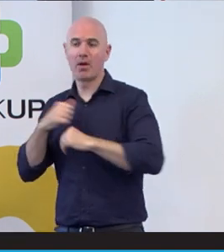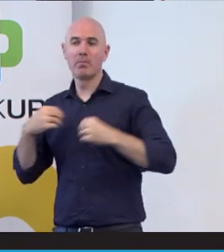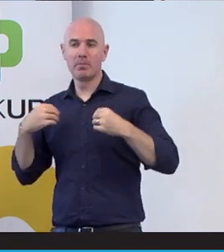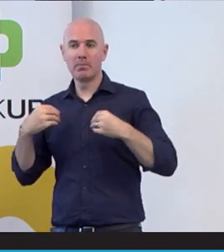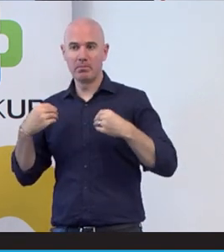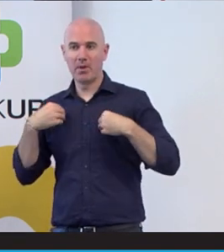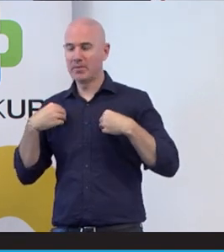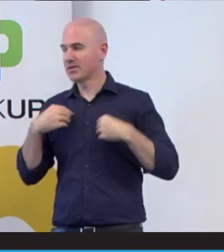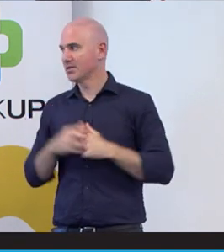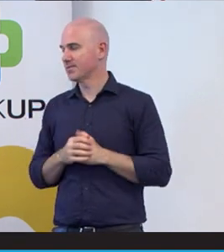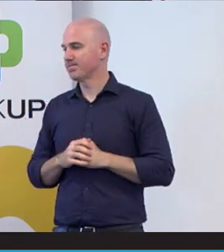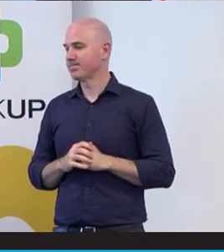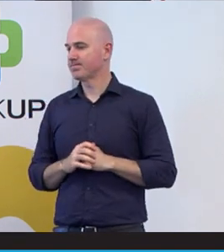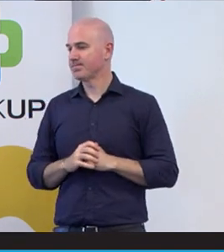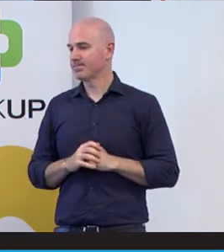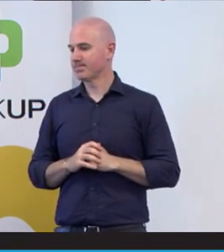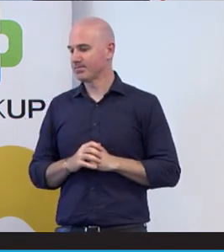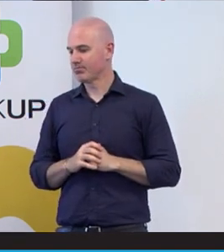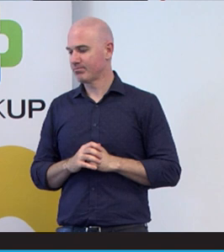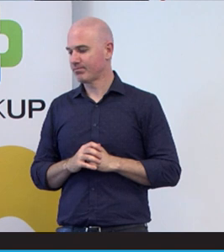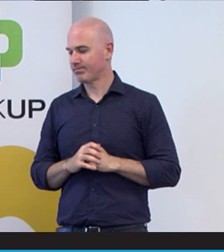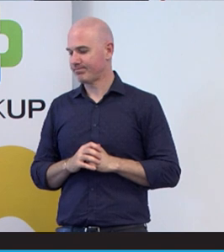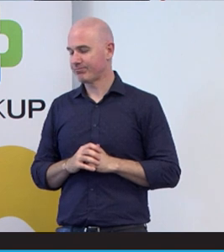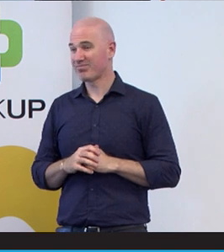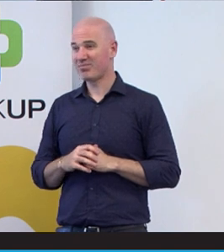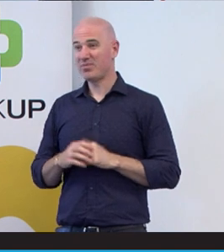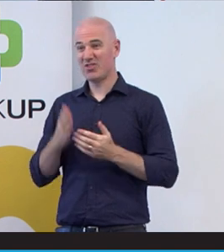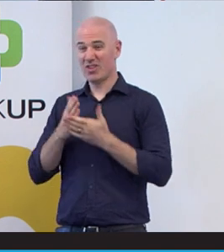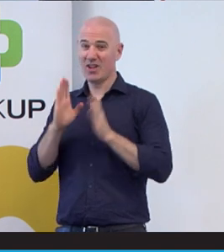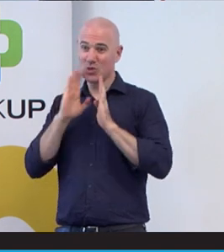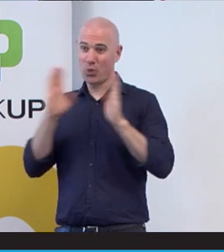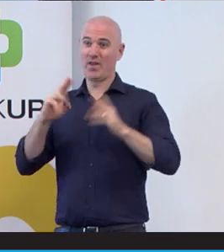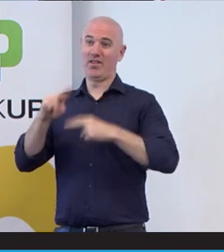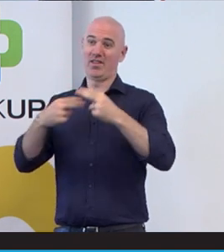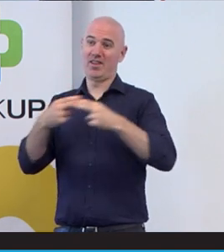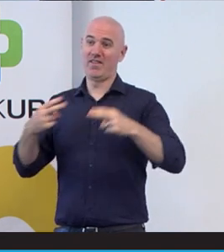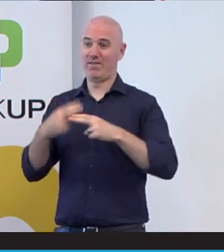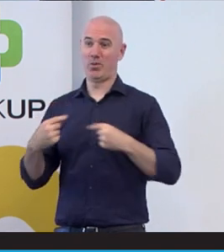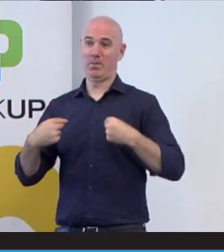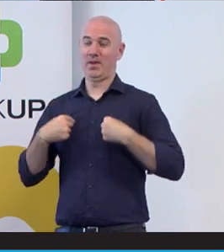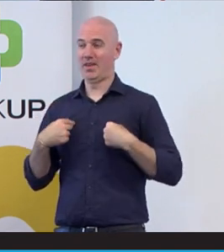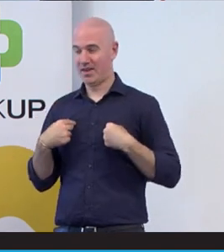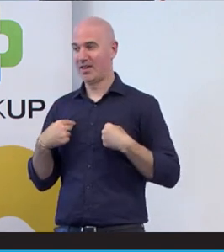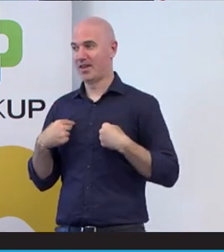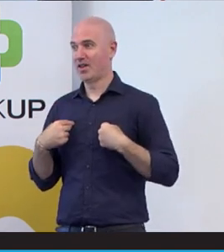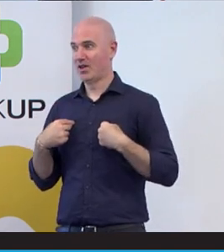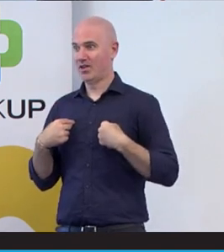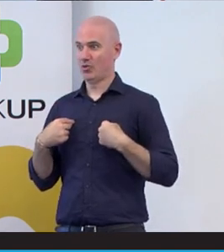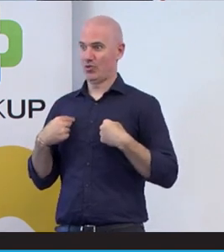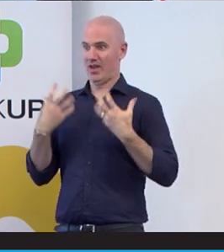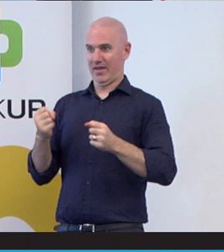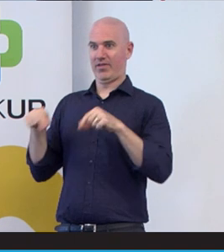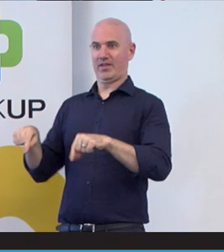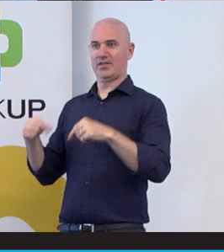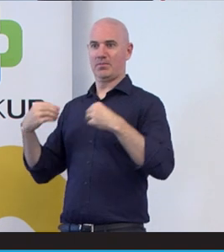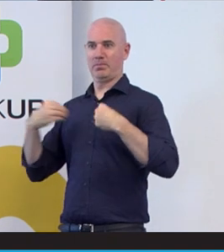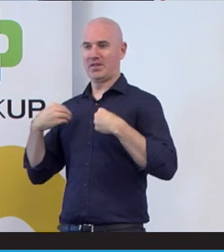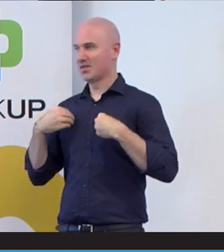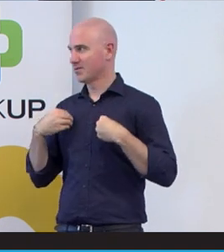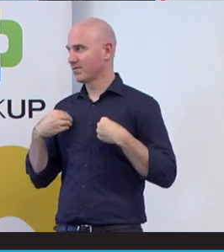get to that its a wonderful gift for me to do this business because inspired me.